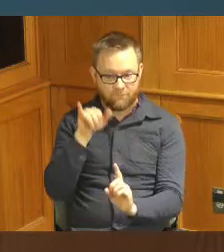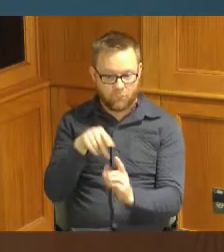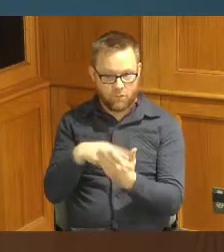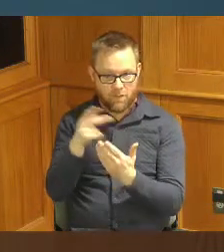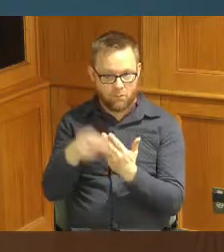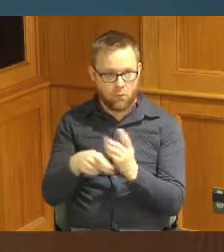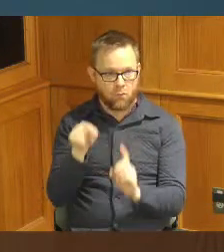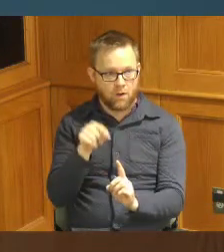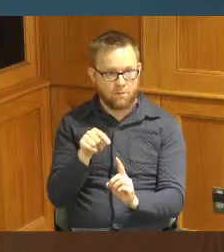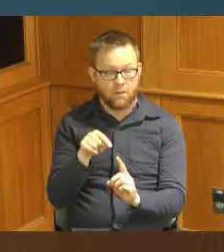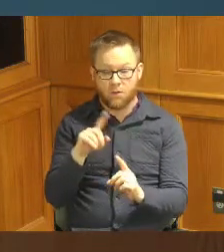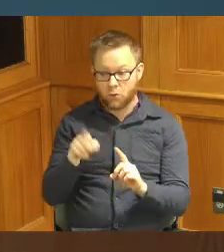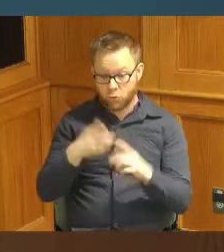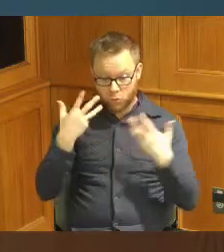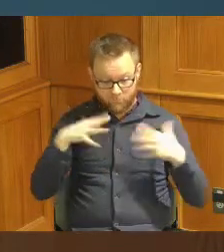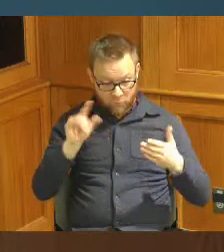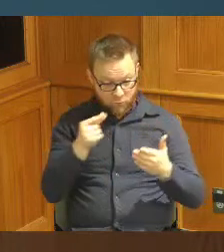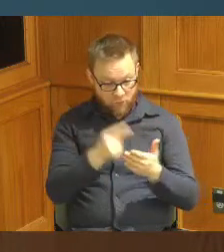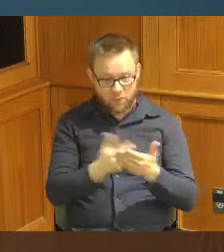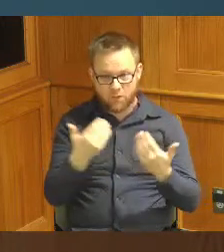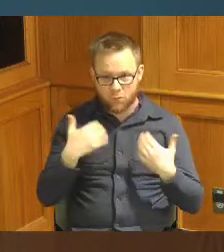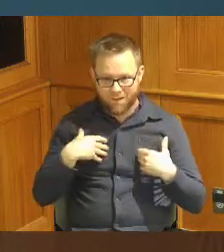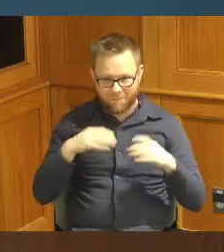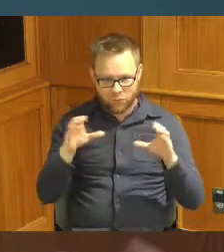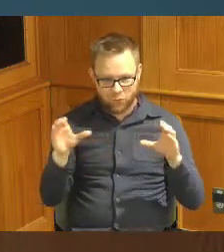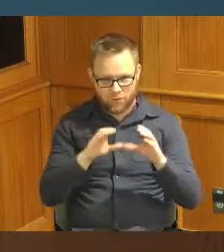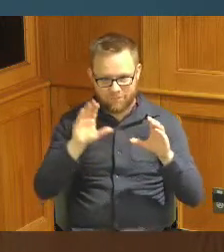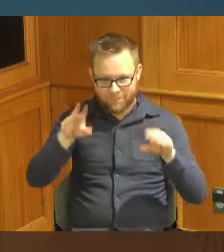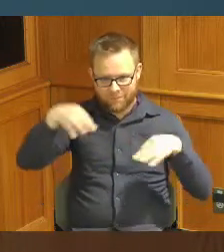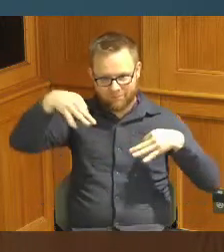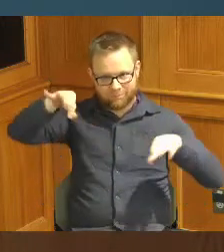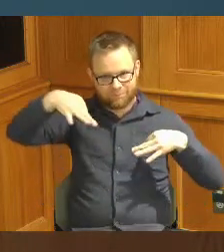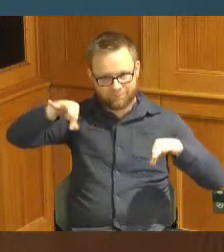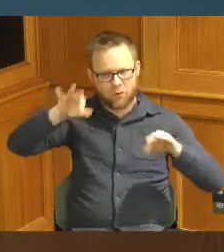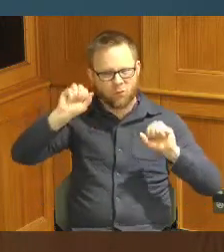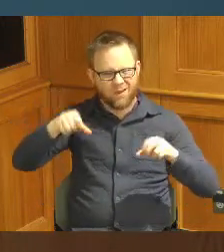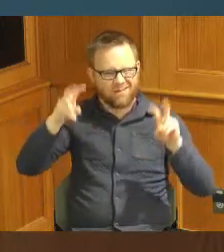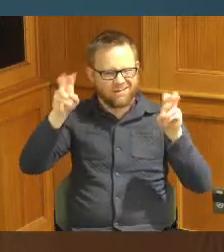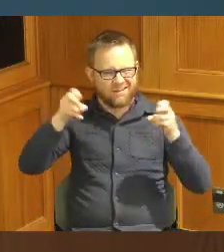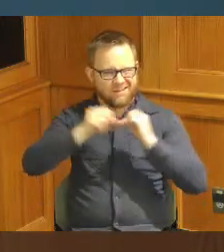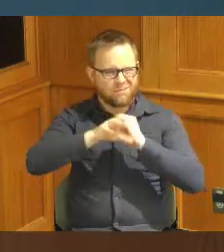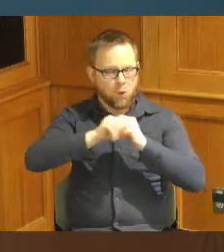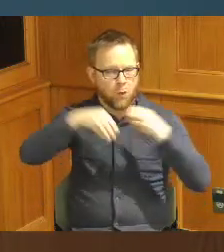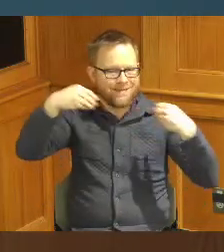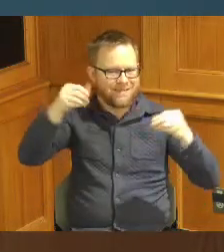when this is over you've got something that you can sell yourself with and get another job